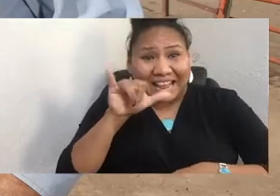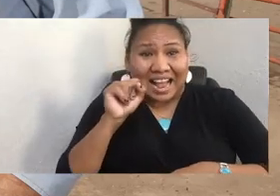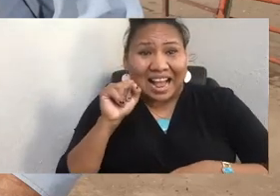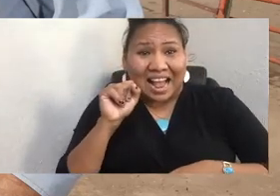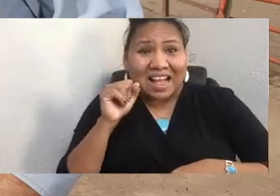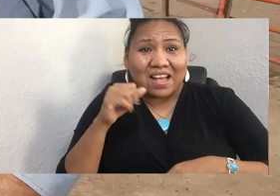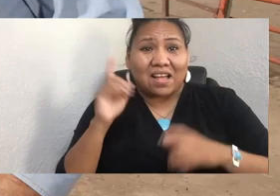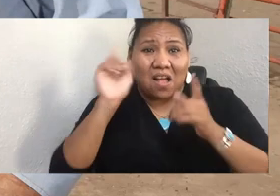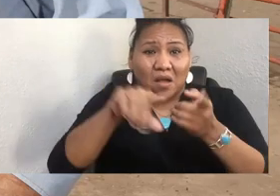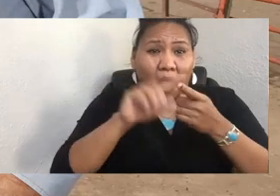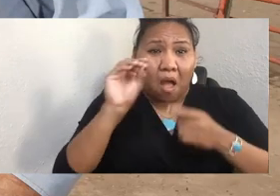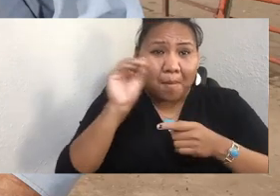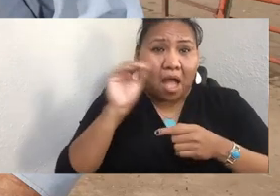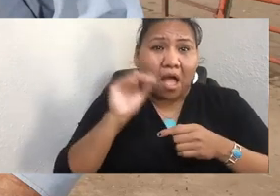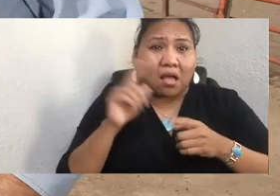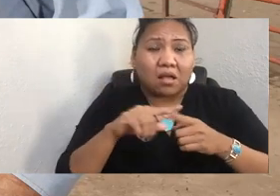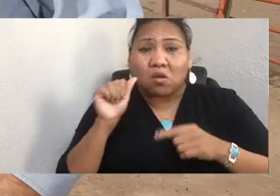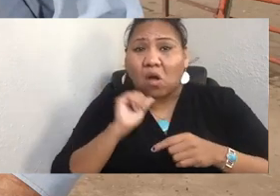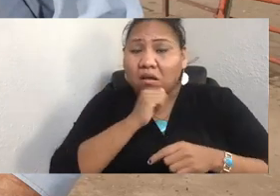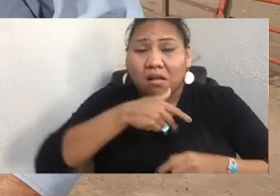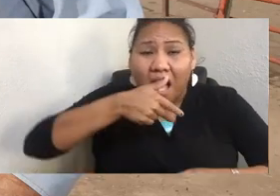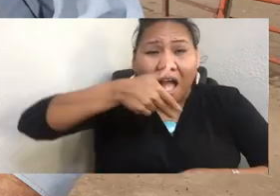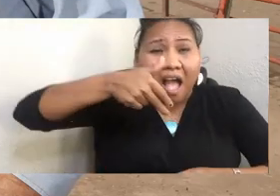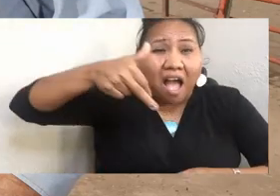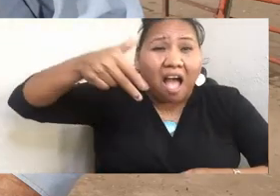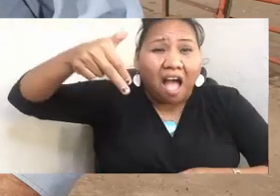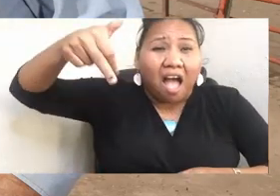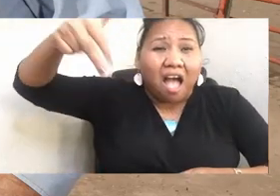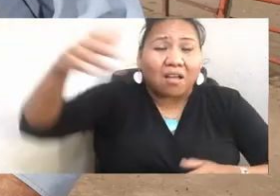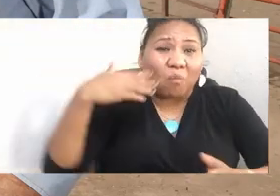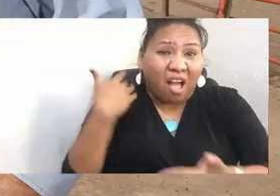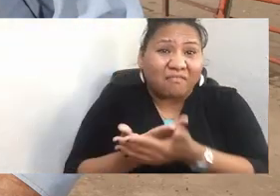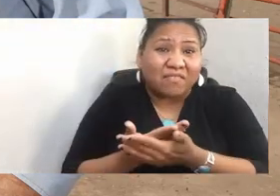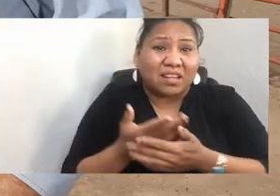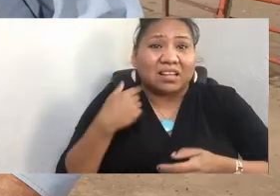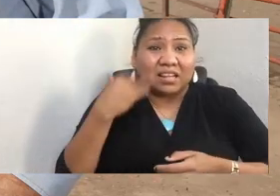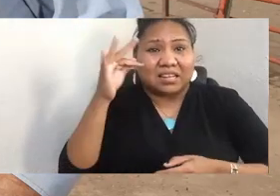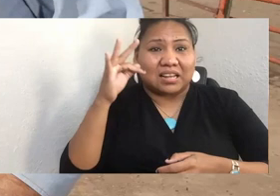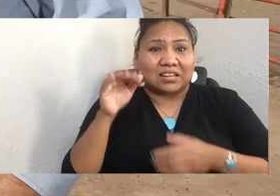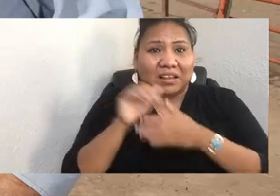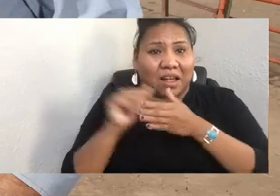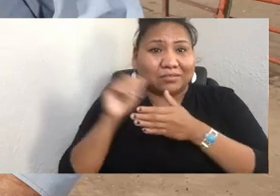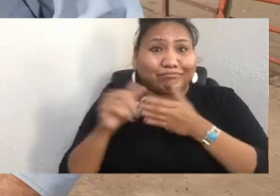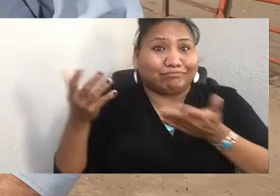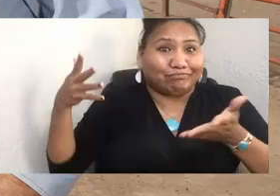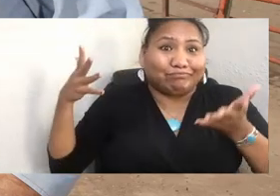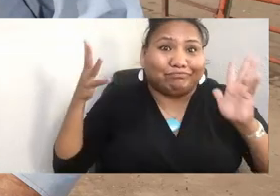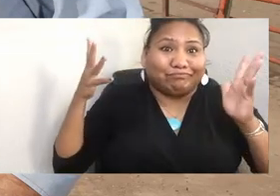When he arrived, he had $19 in his pocket. He proceeded to put himself through, first,